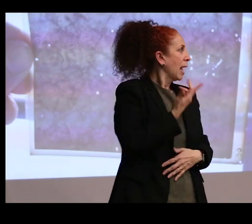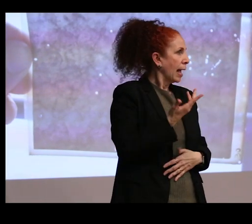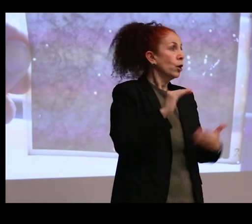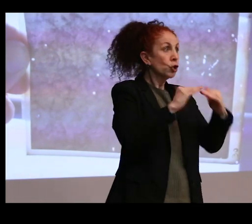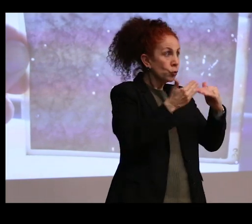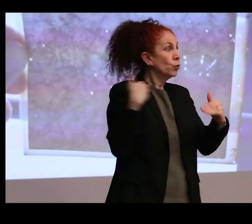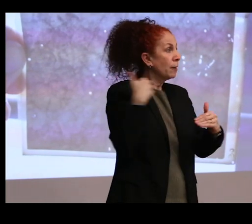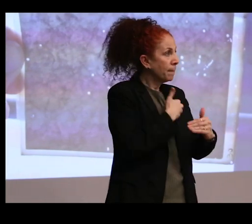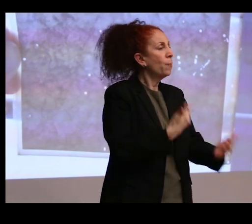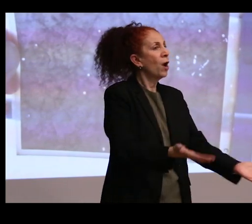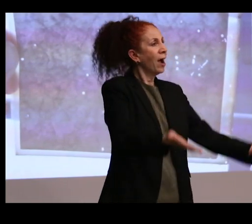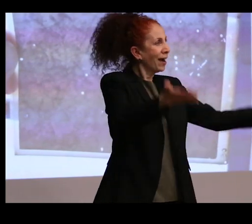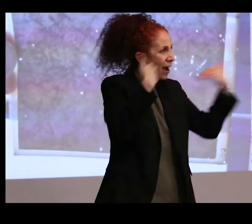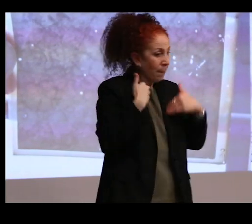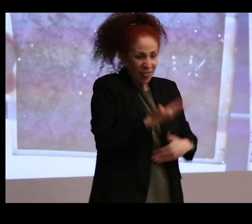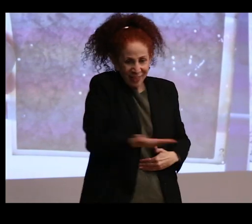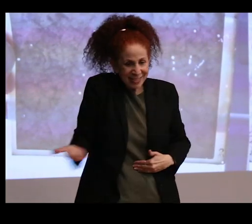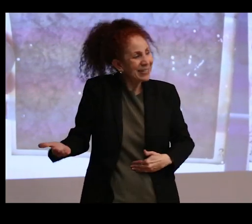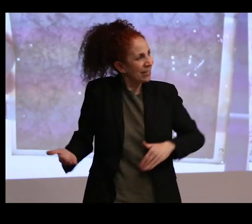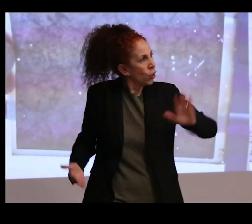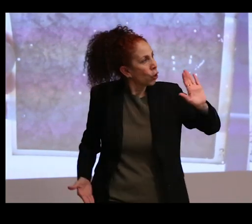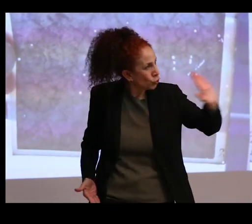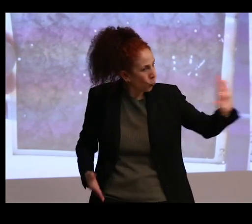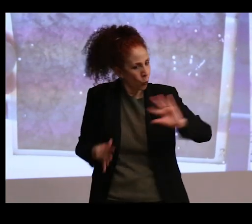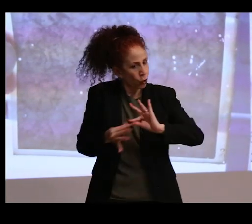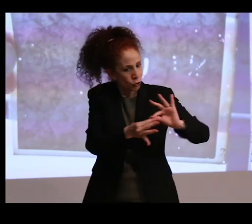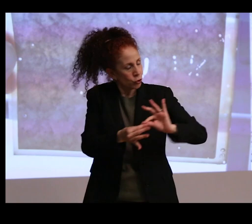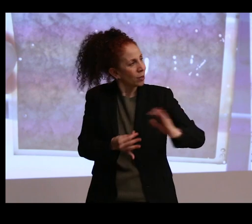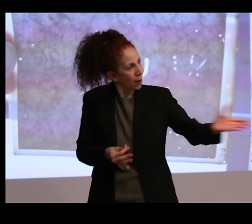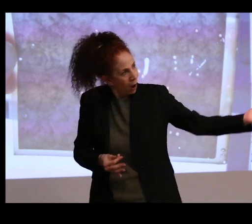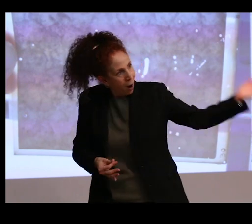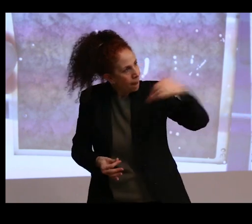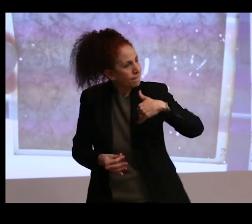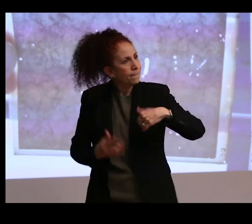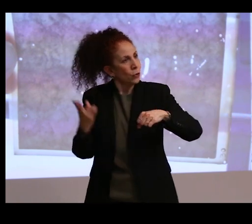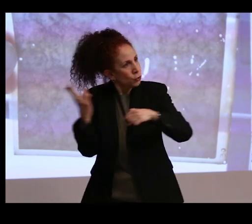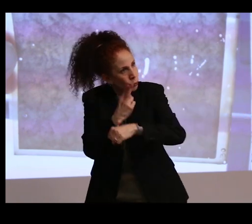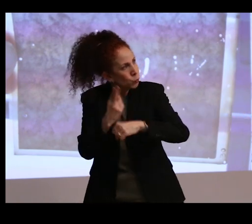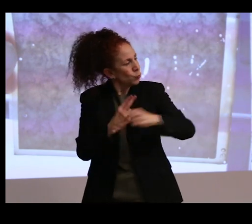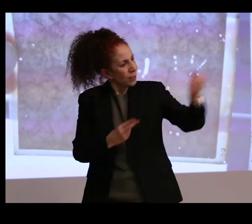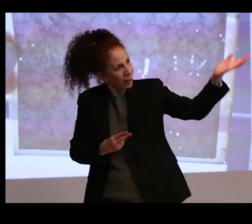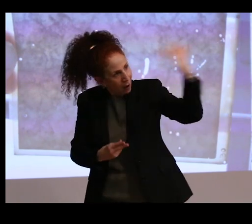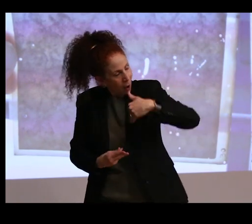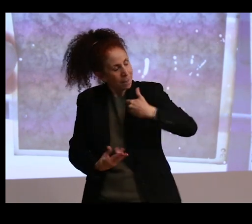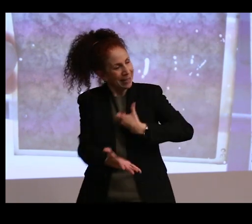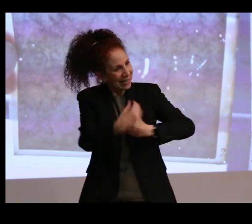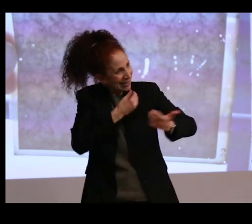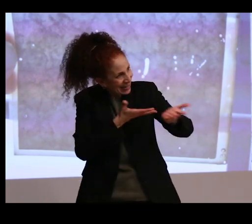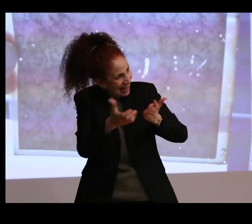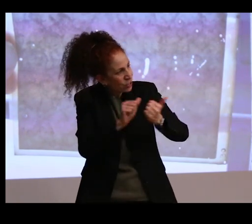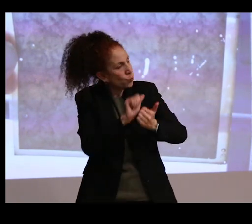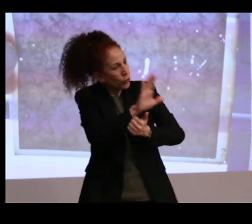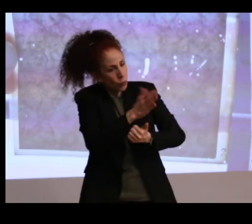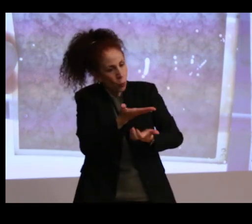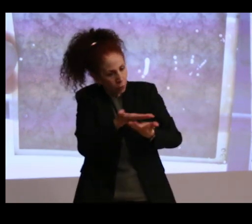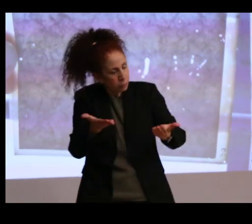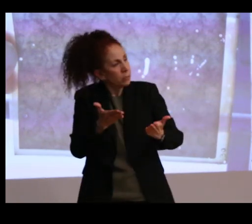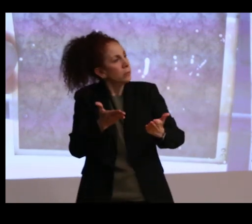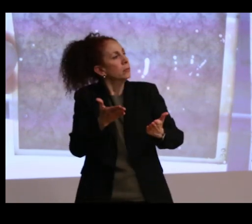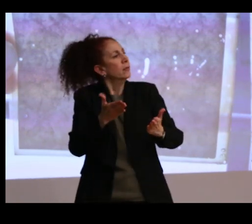claim those objects, these are yours, too. Please come and engage with your ancestors.